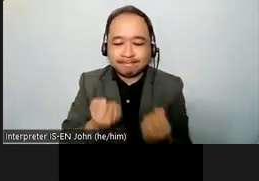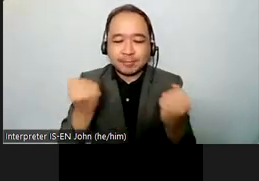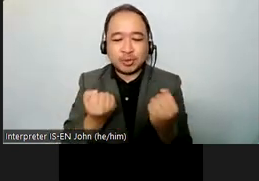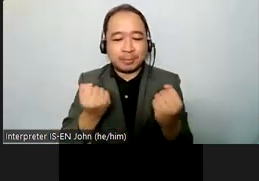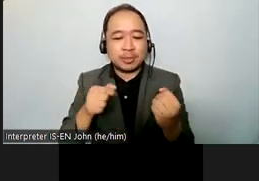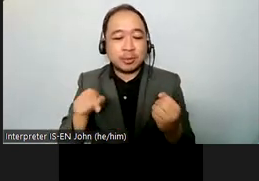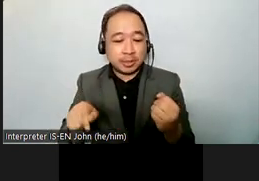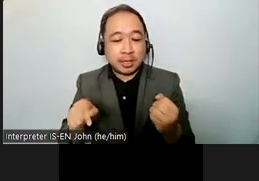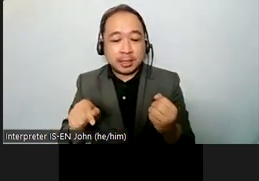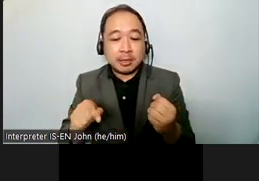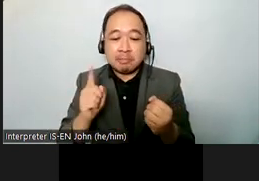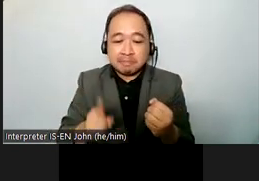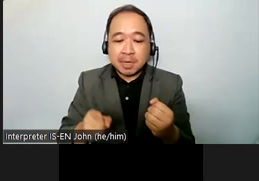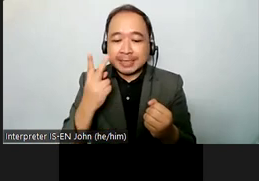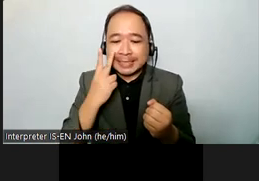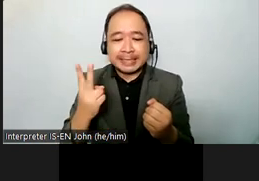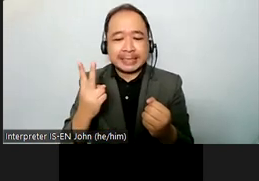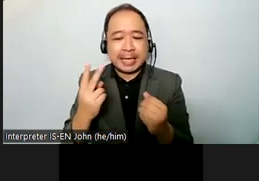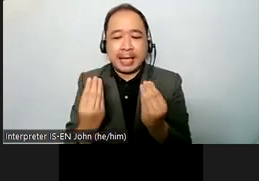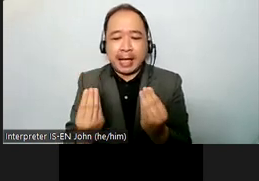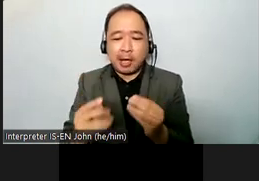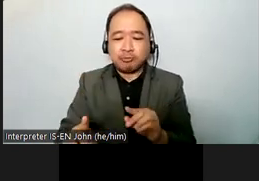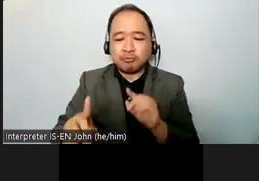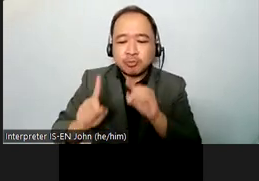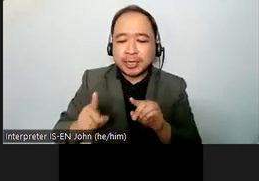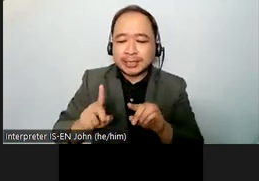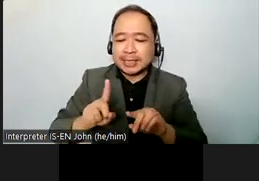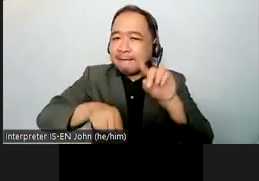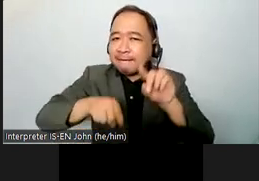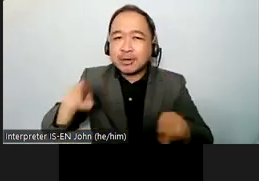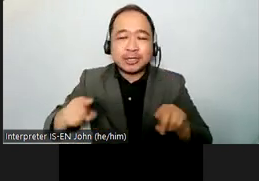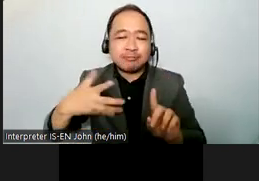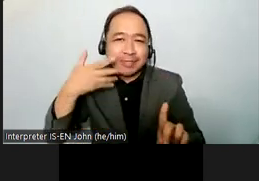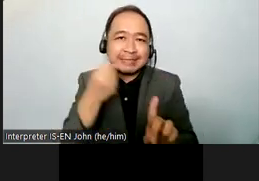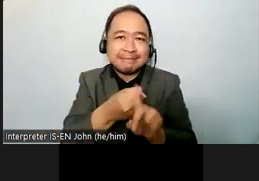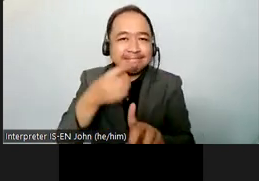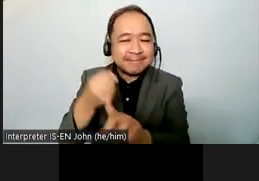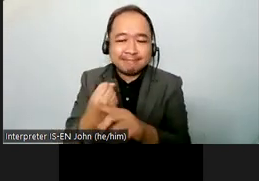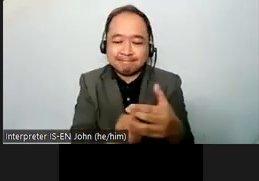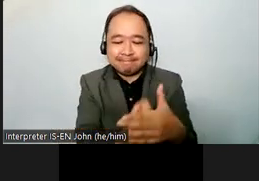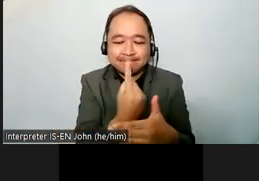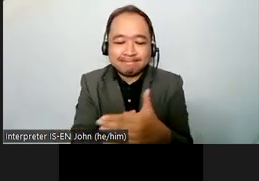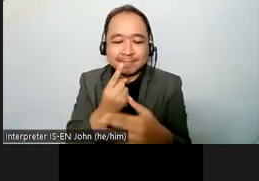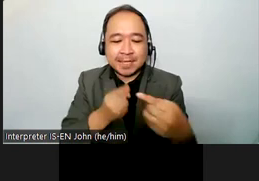it provides the principles and the standards which need to under appear the human rights